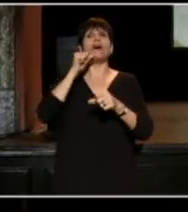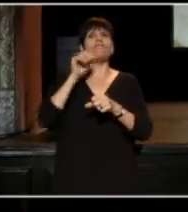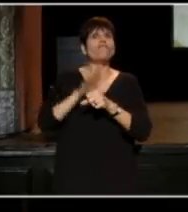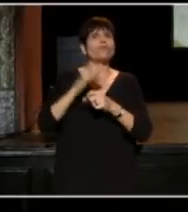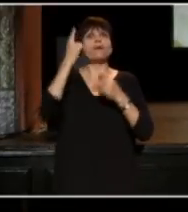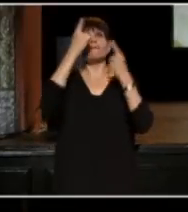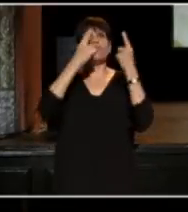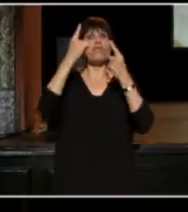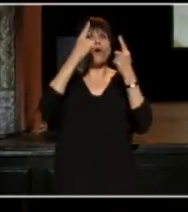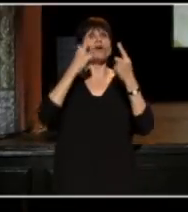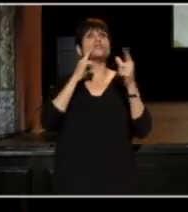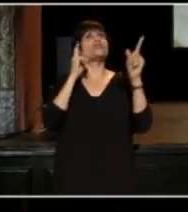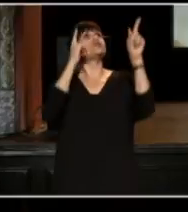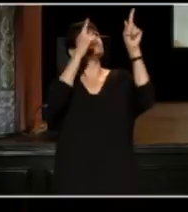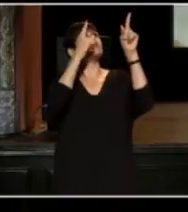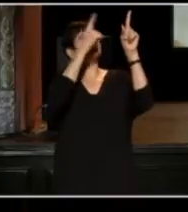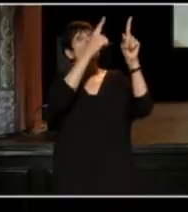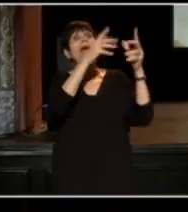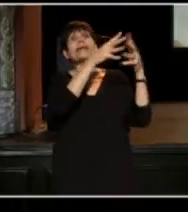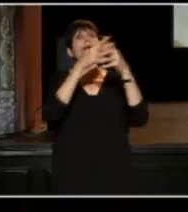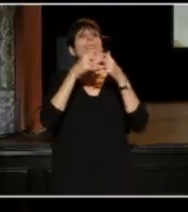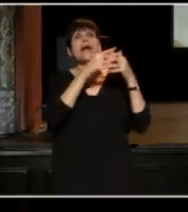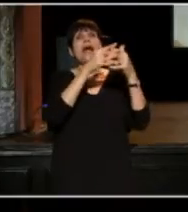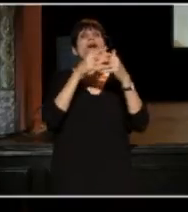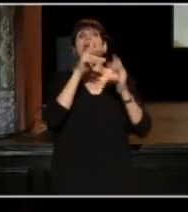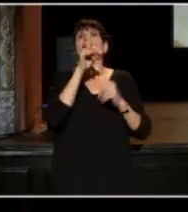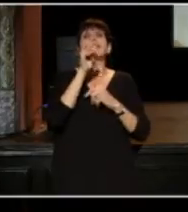toward the greater American democratic experiment.